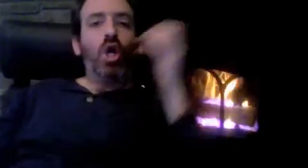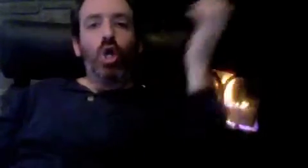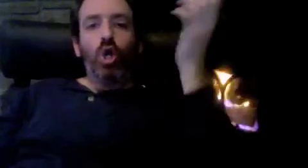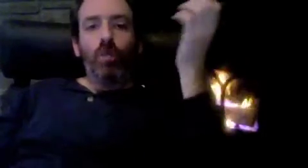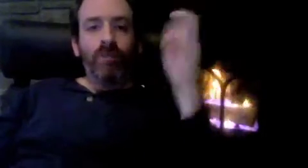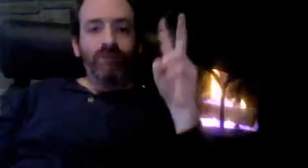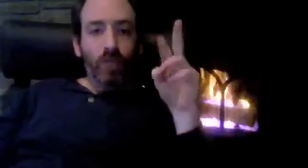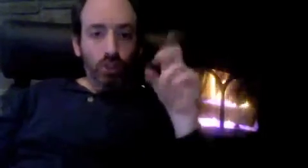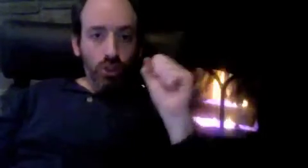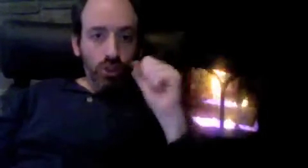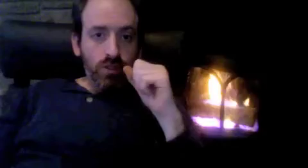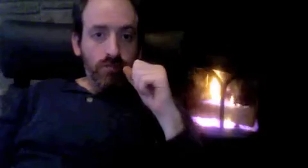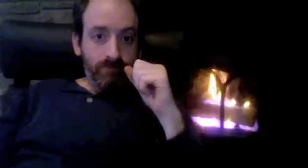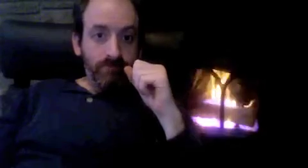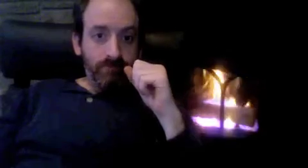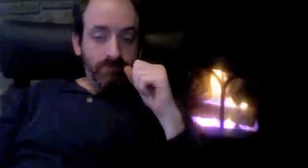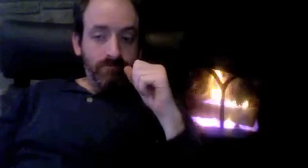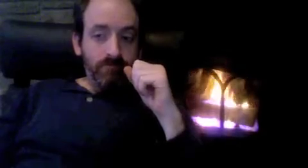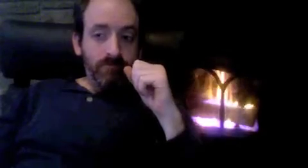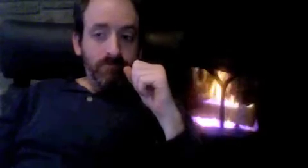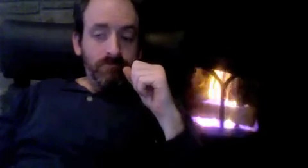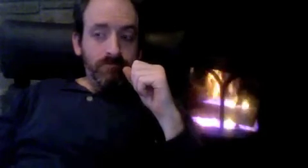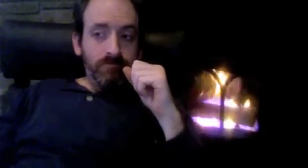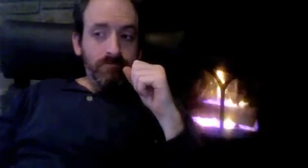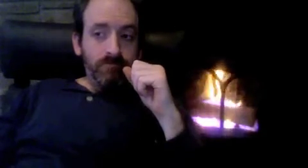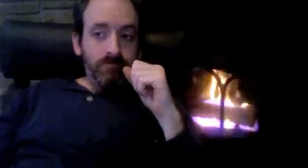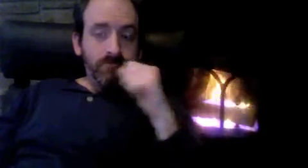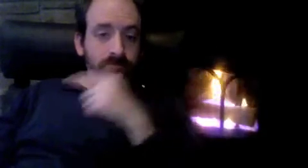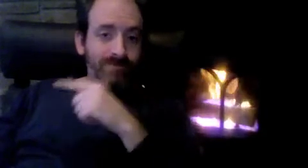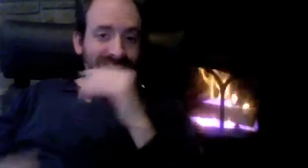If you can take a moment to check out the VRS being provided for people at Europe,